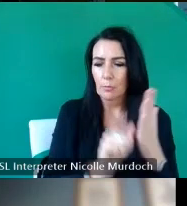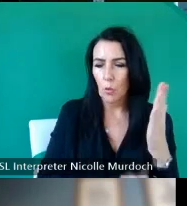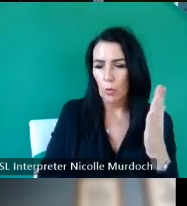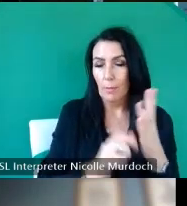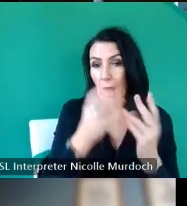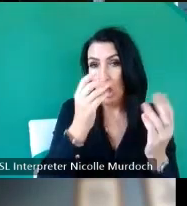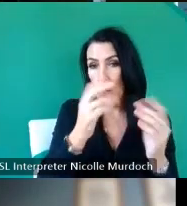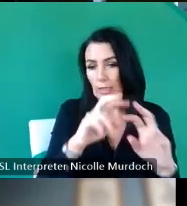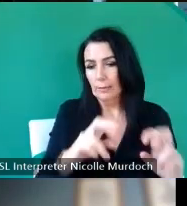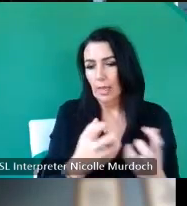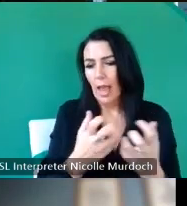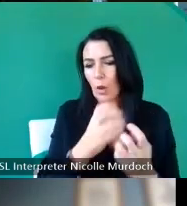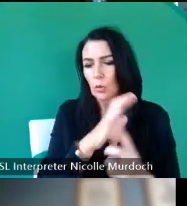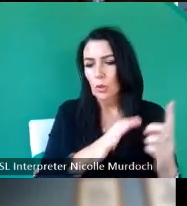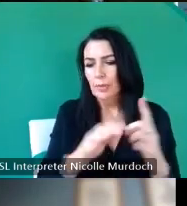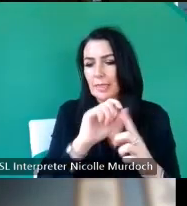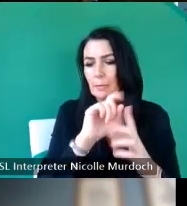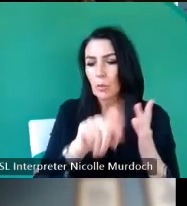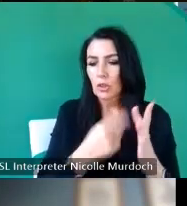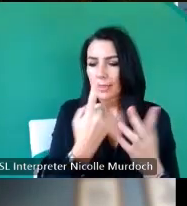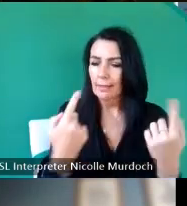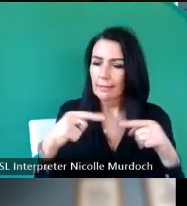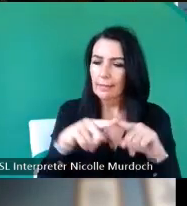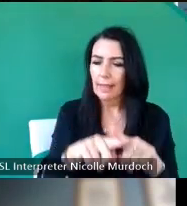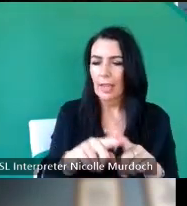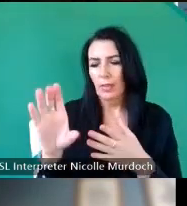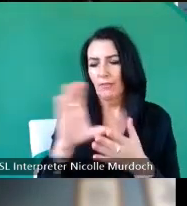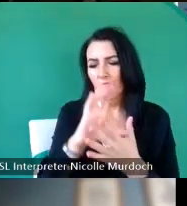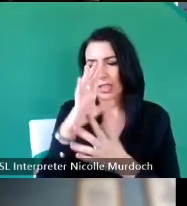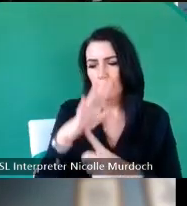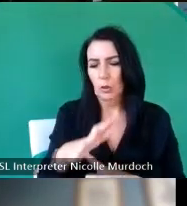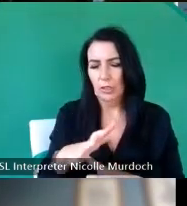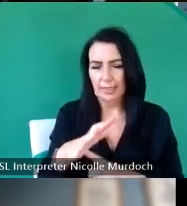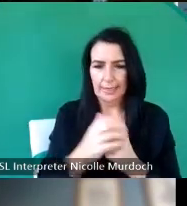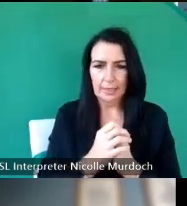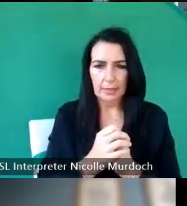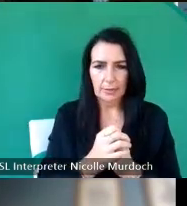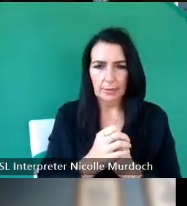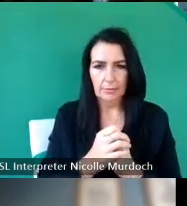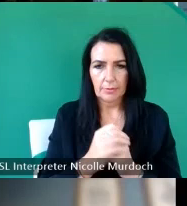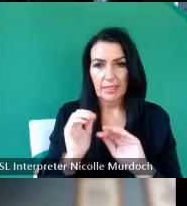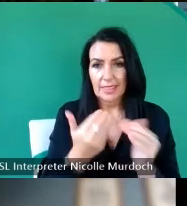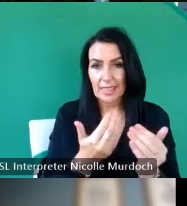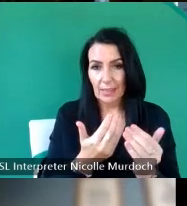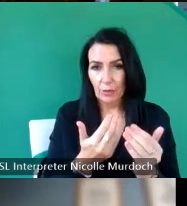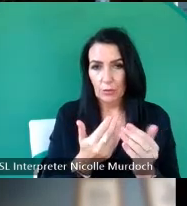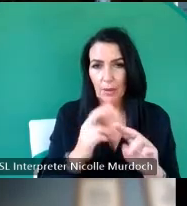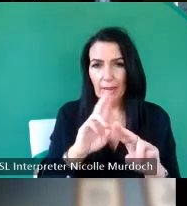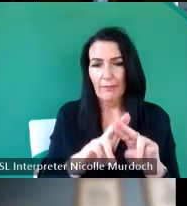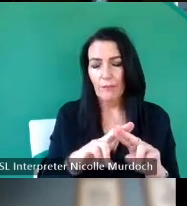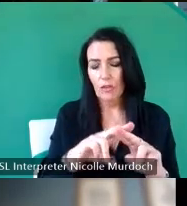how Community projects can align with funding priorities delivered by Fraser Gibson te grants